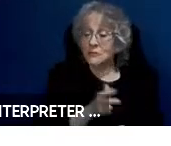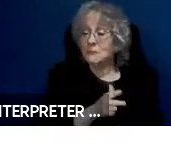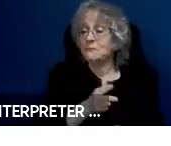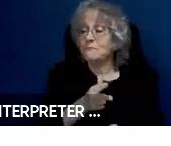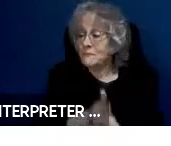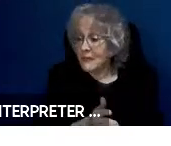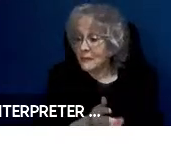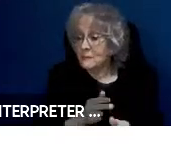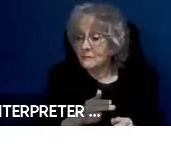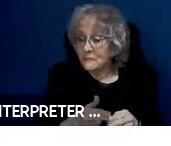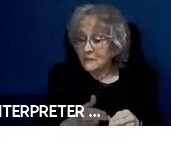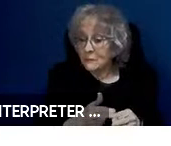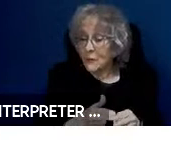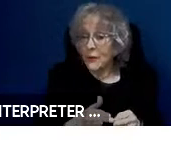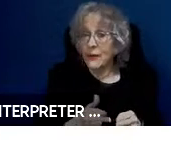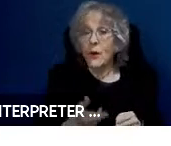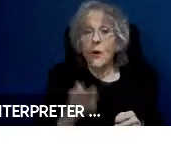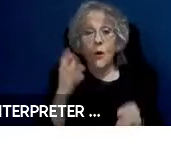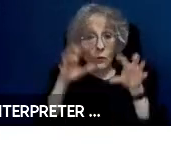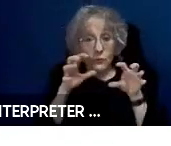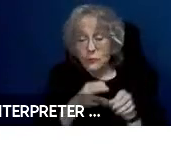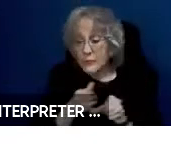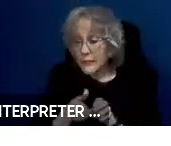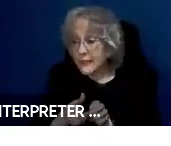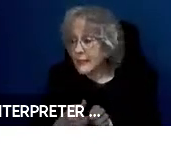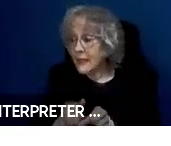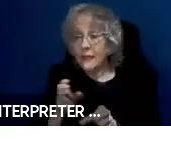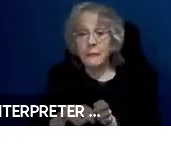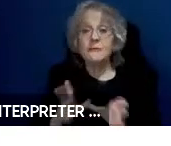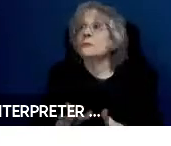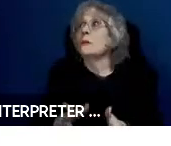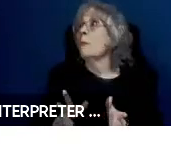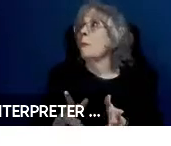this and the passenger gets out and now they are lost and the vehicle doesn't have access to them